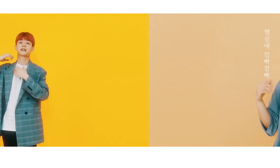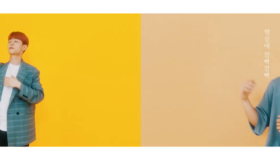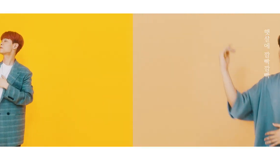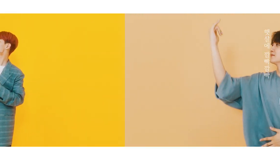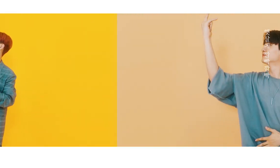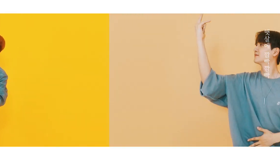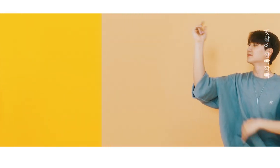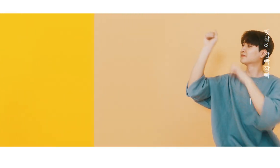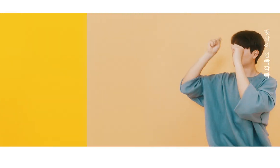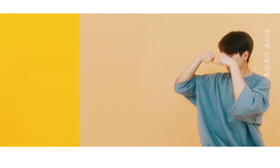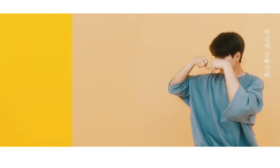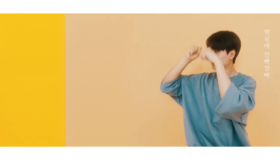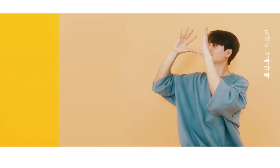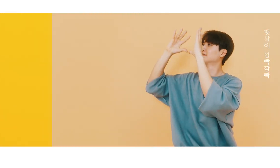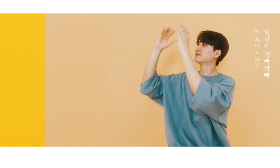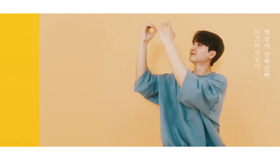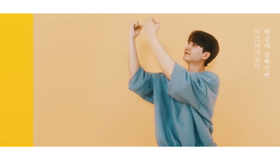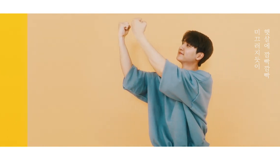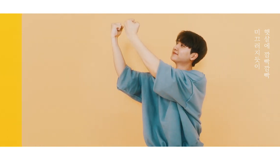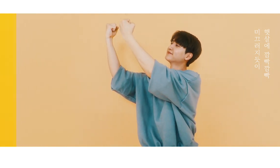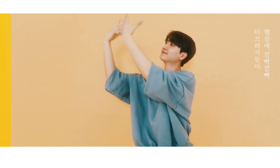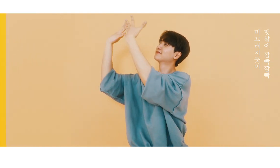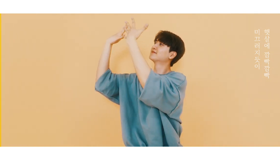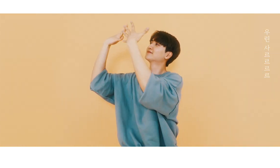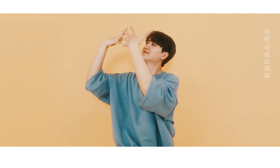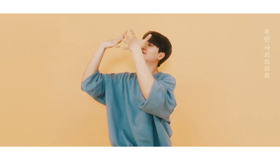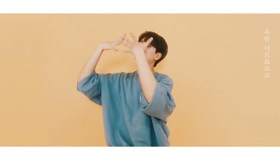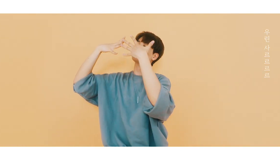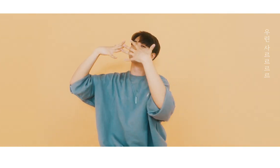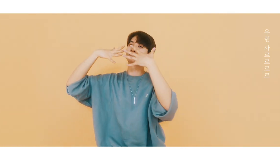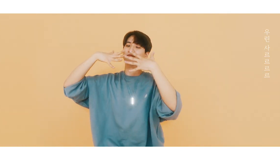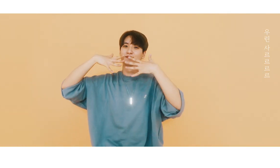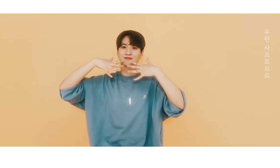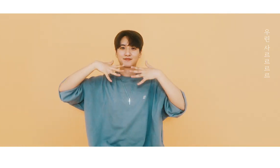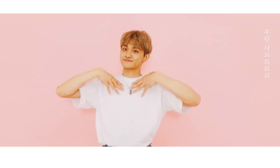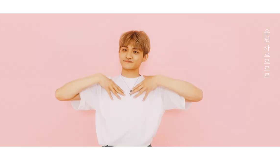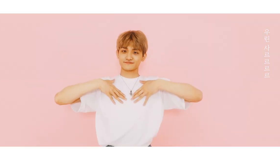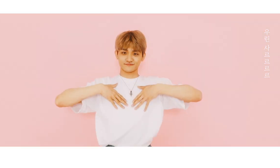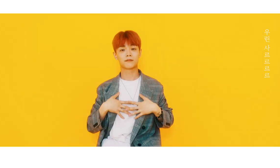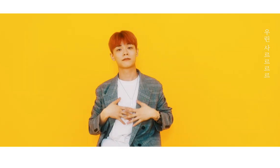Like slipping on the sunlight We melt in softly (softly)